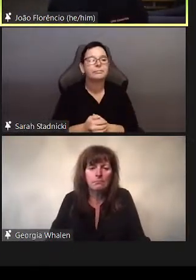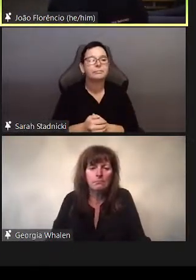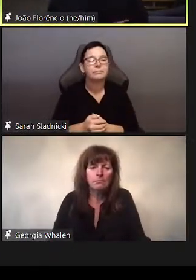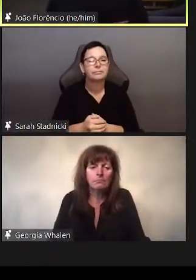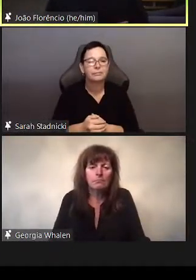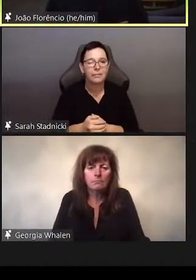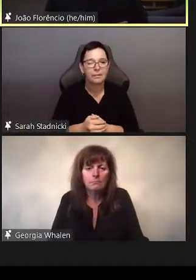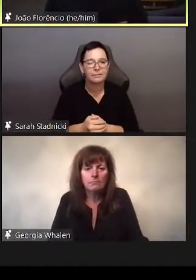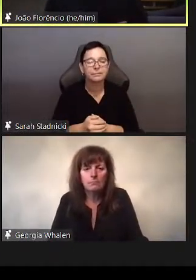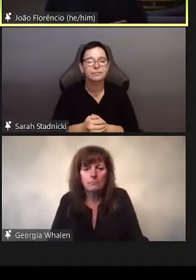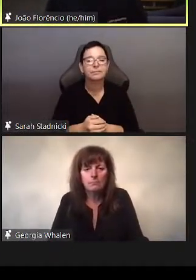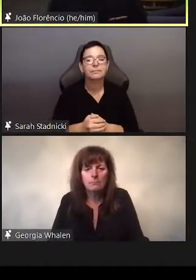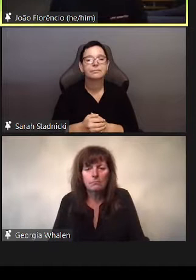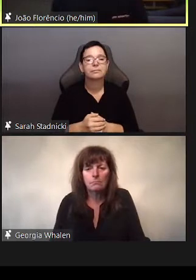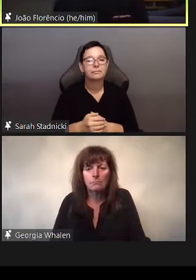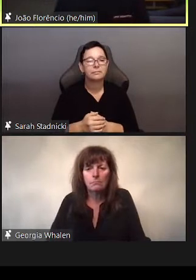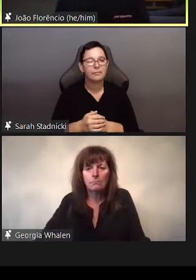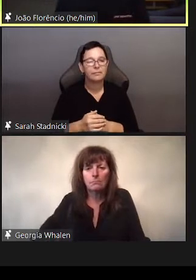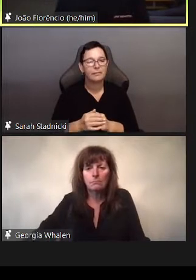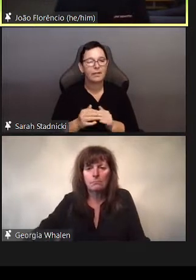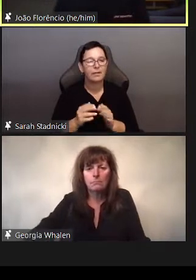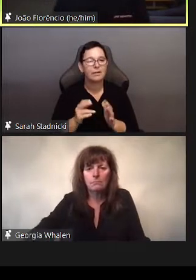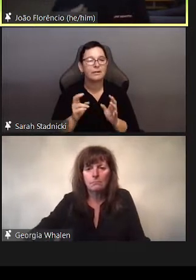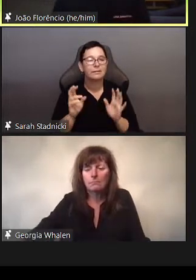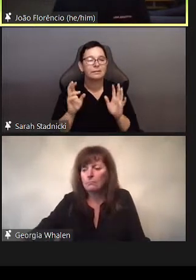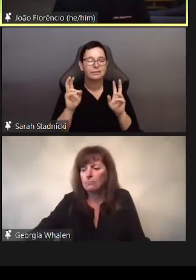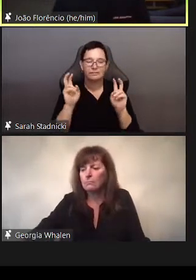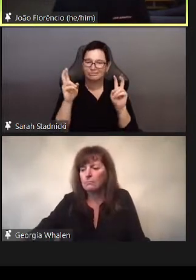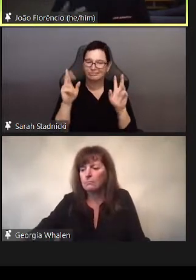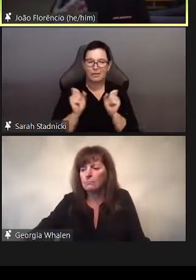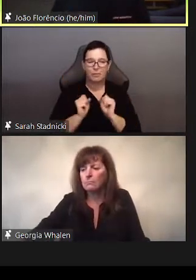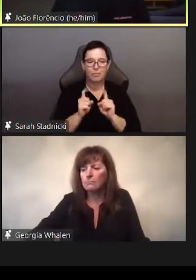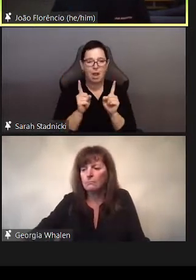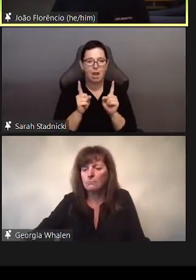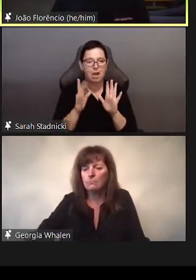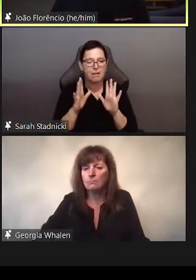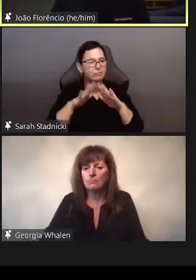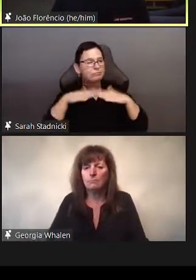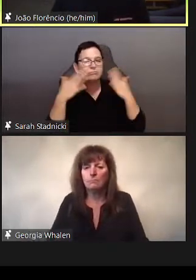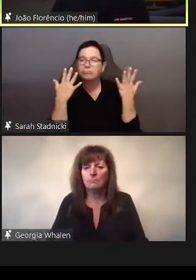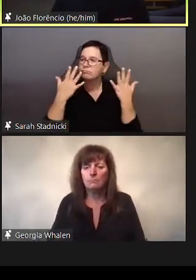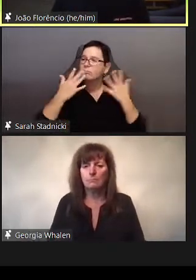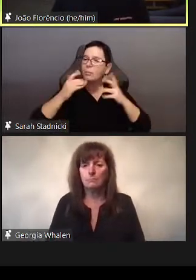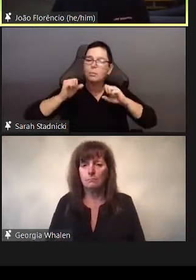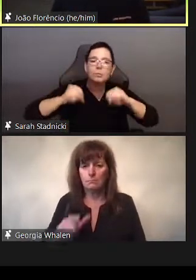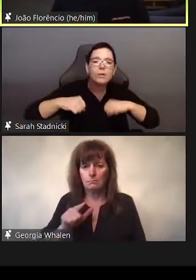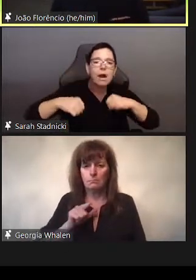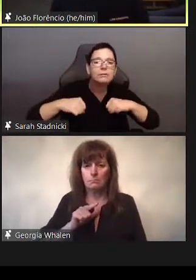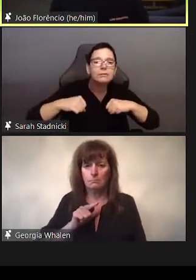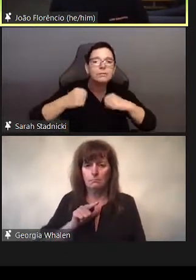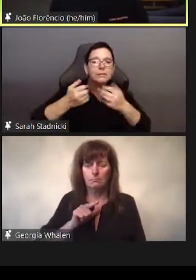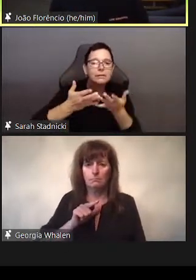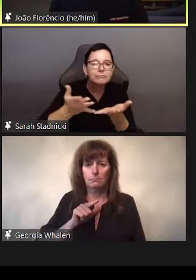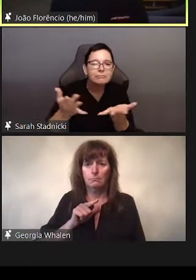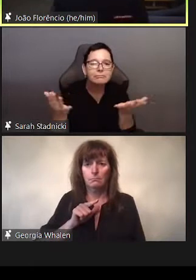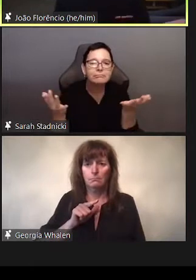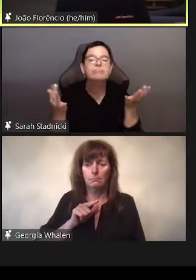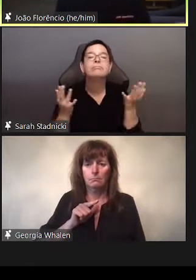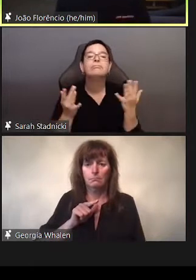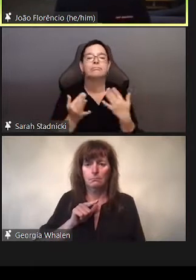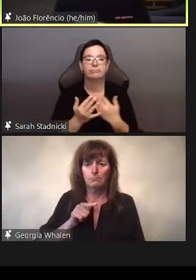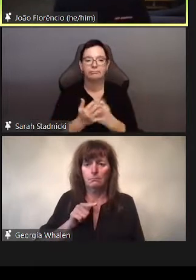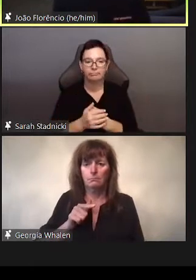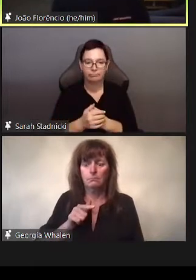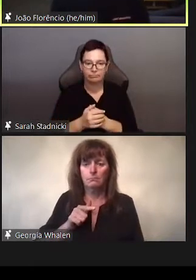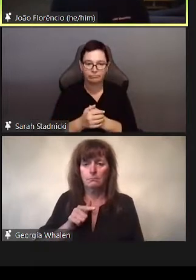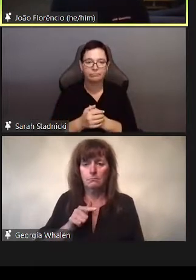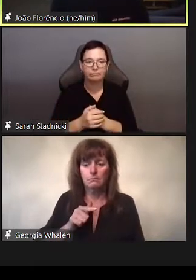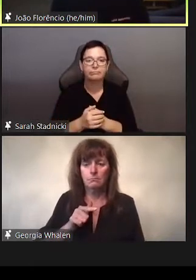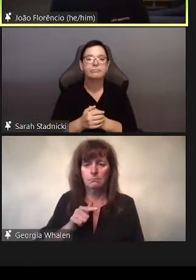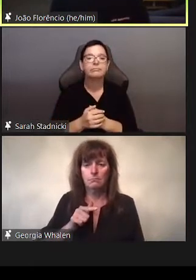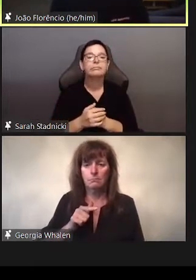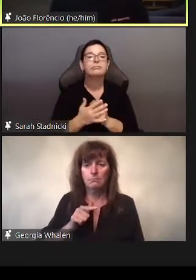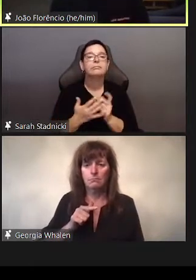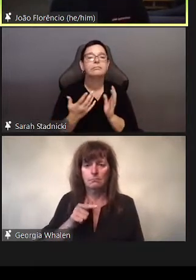and opens of becoming where teh sense of one’s sexual self may be pushed towards novel opportunities.